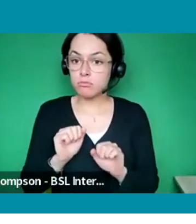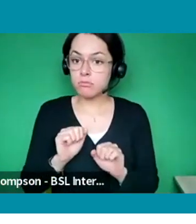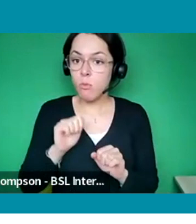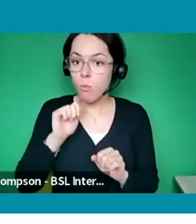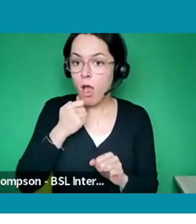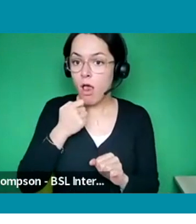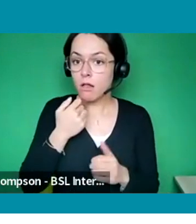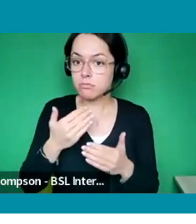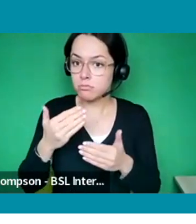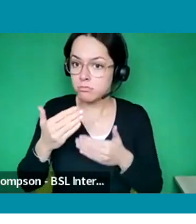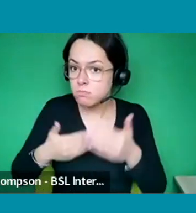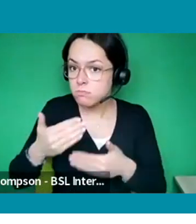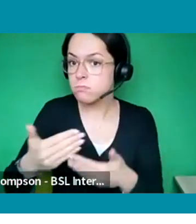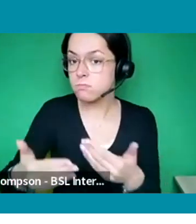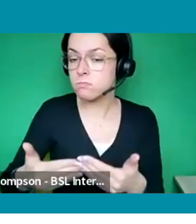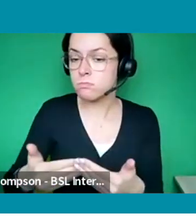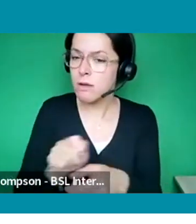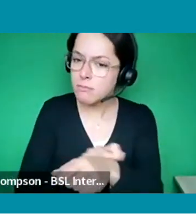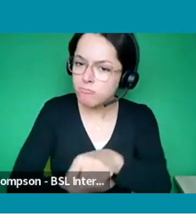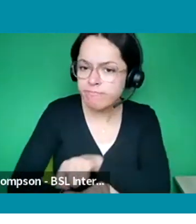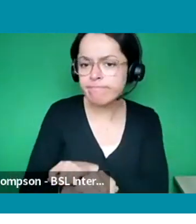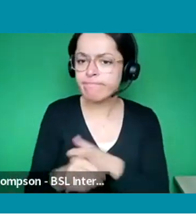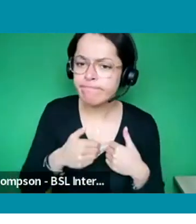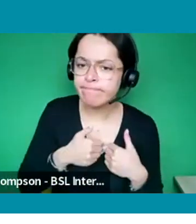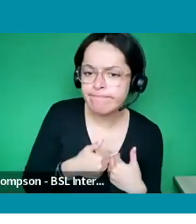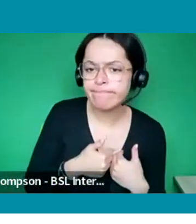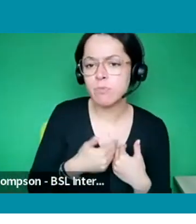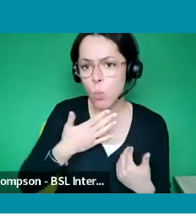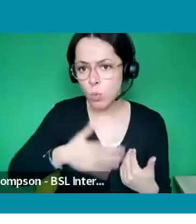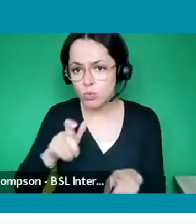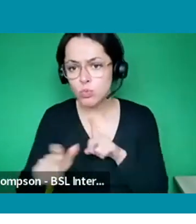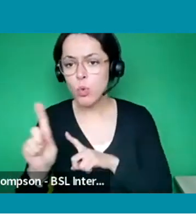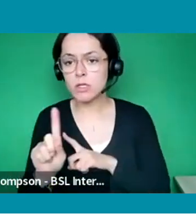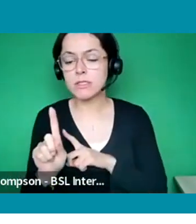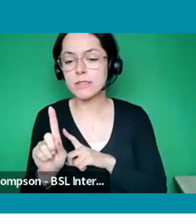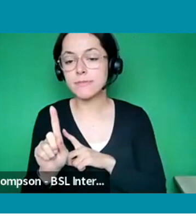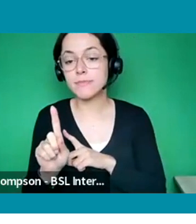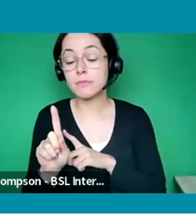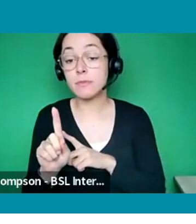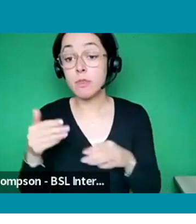when you really sort of perseverance and that passion for what you want to do. Our work experience pool, absolutely.